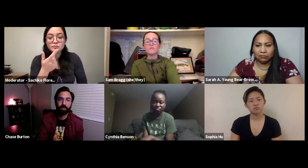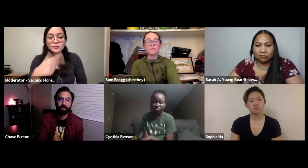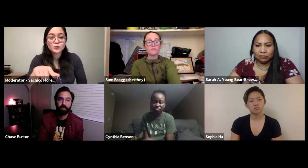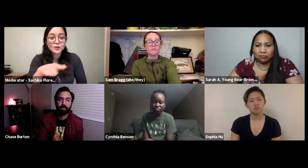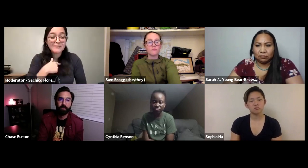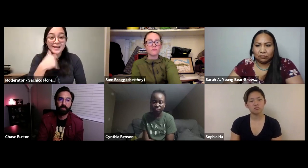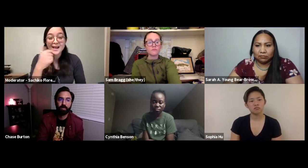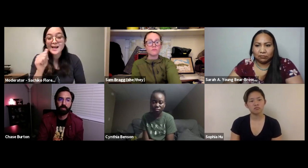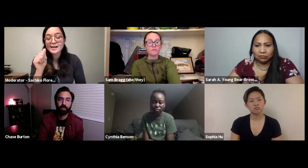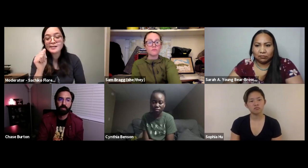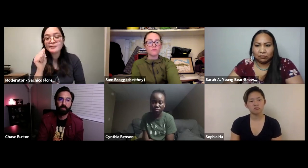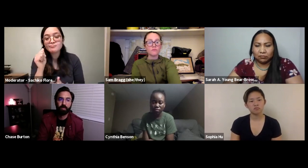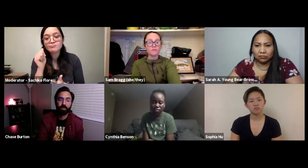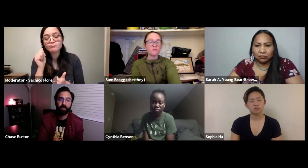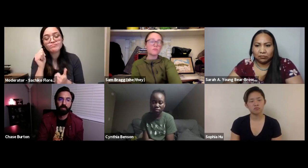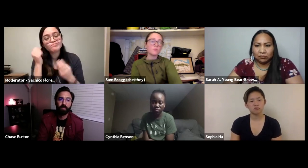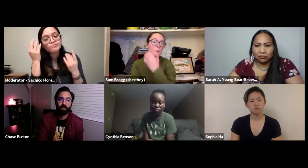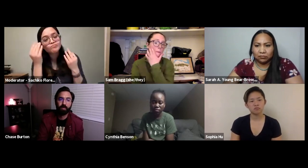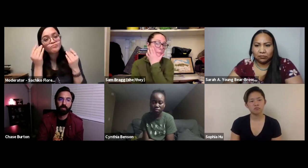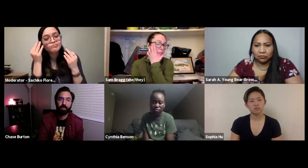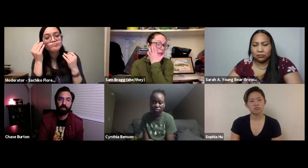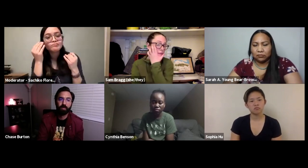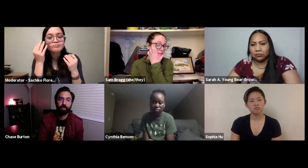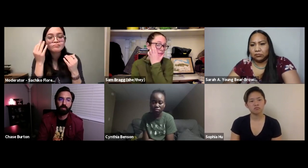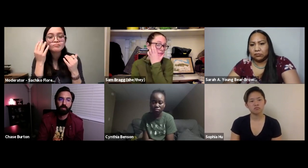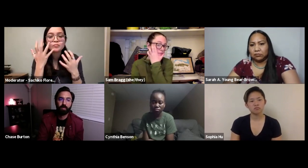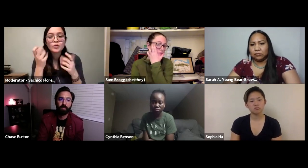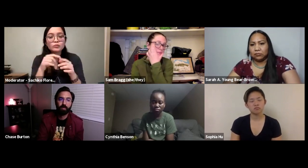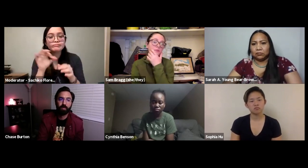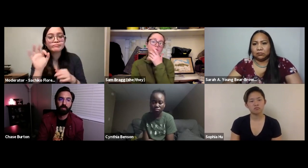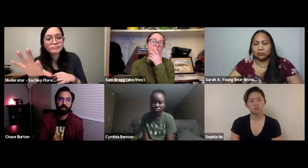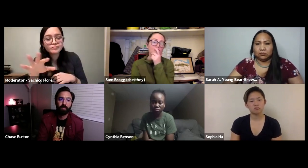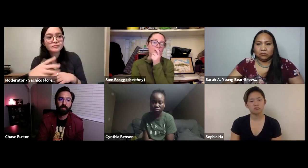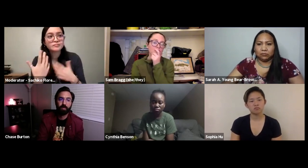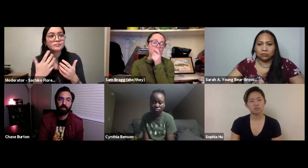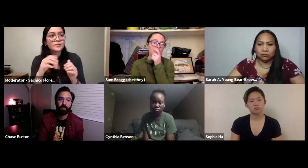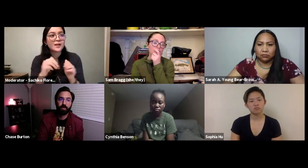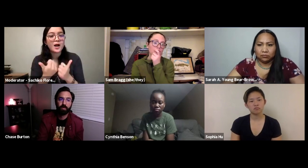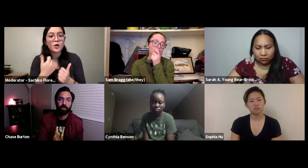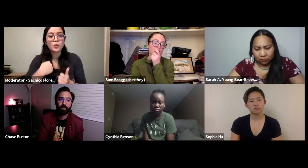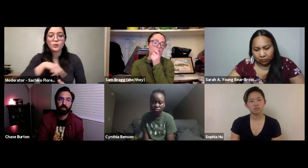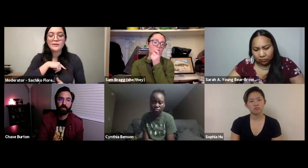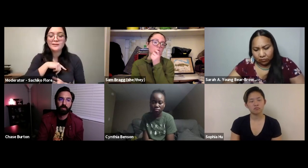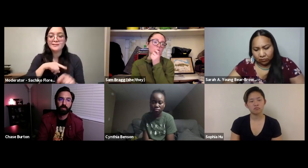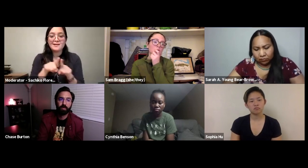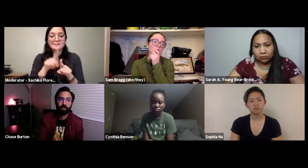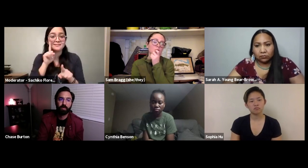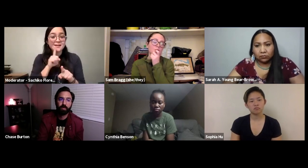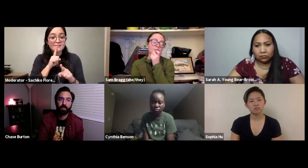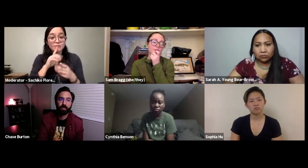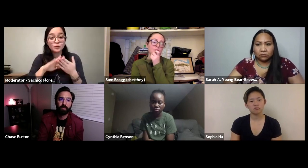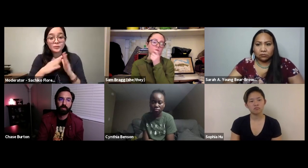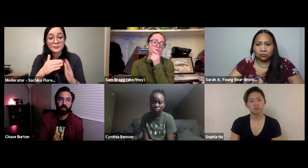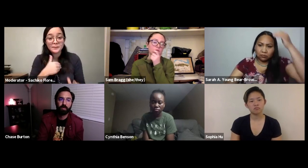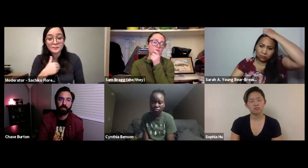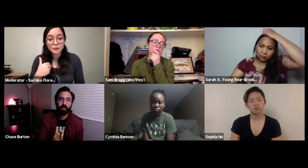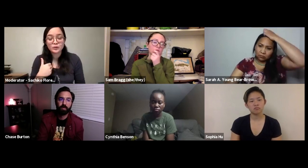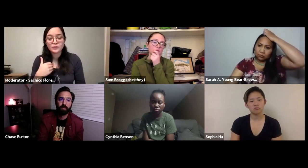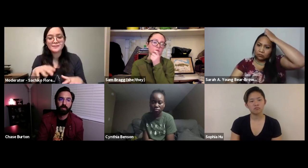you got just a couple minutes left. I wanted you to have some last minute reflections or